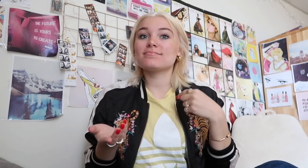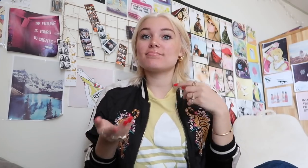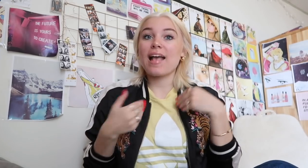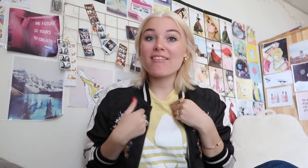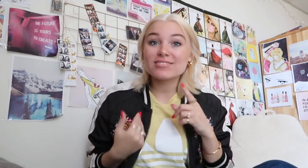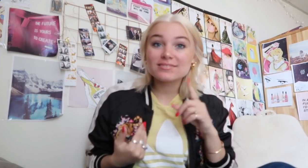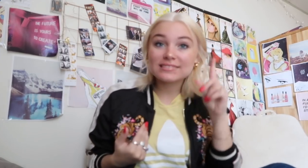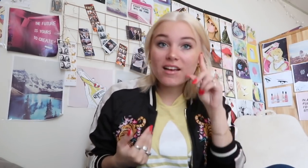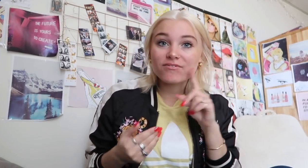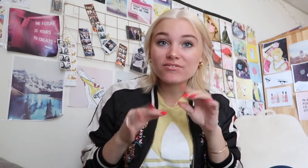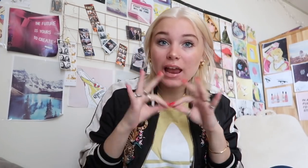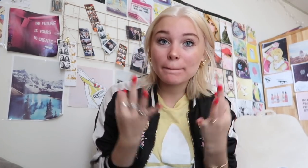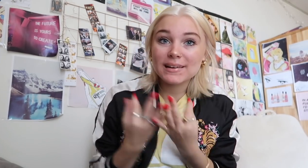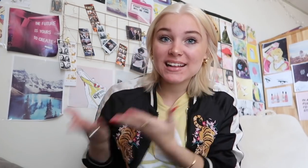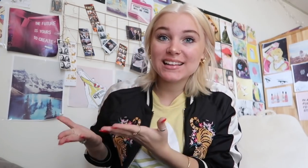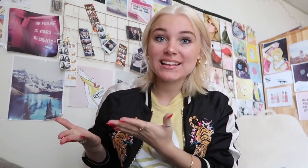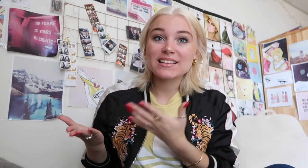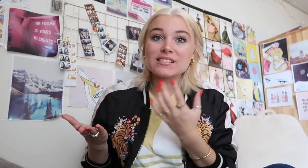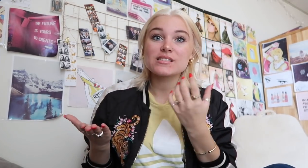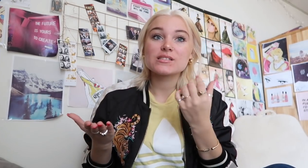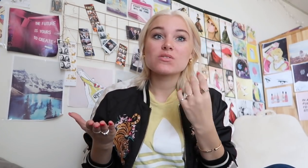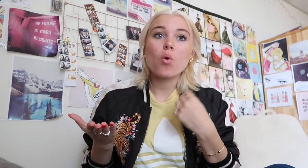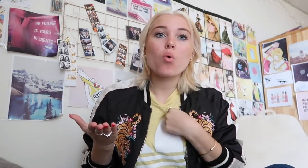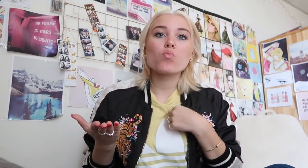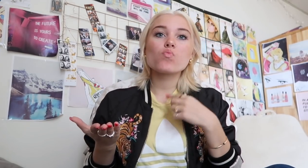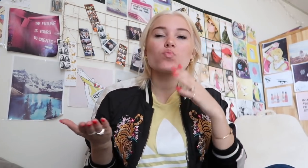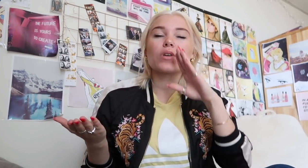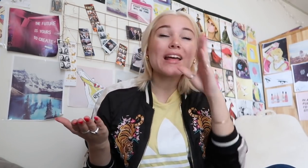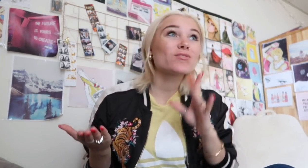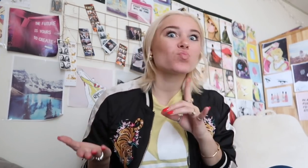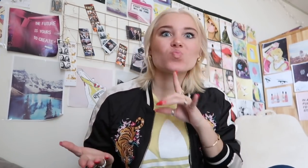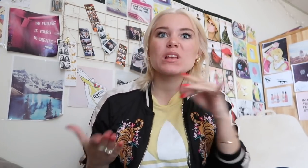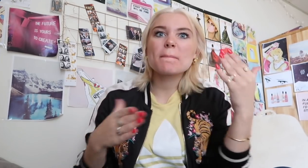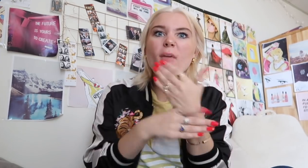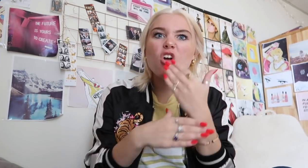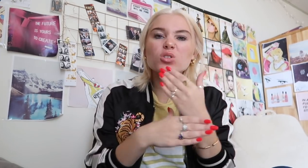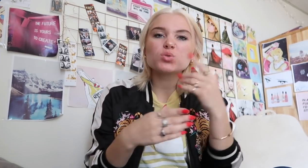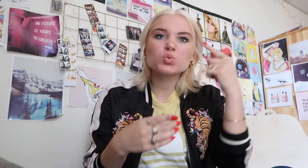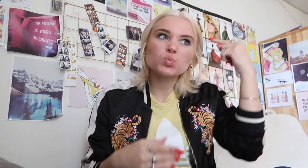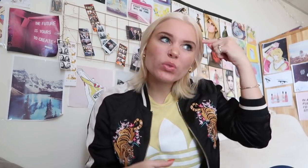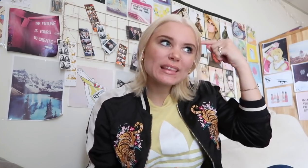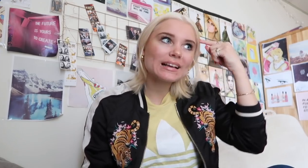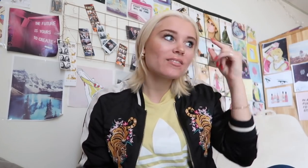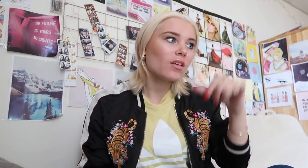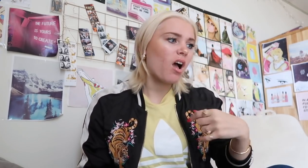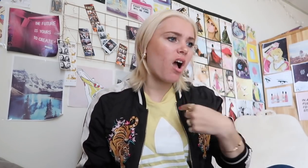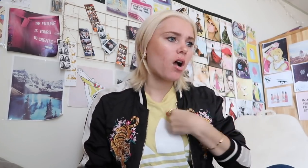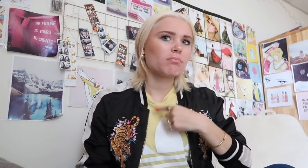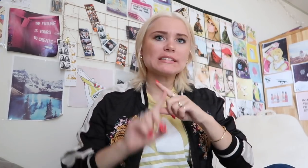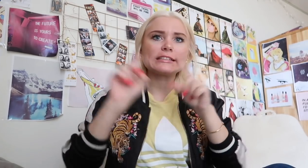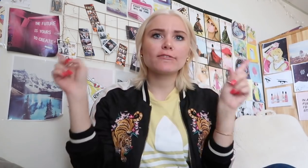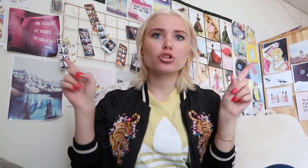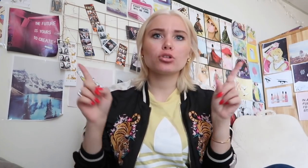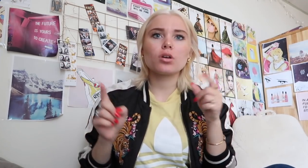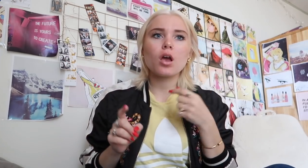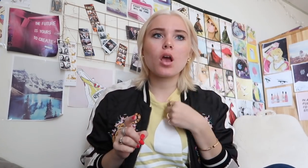since I have a deaf family where we share all same language I wasn't really bothered by having a thought about that I am different